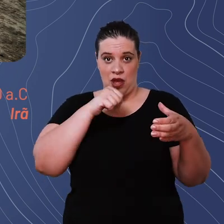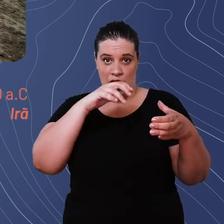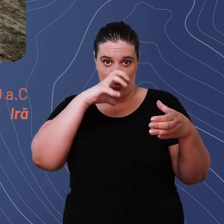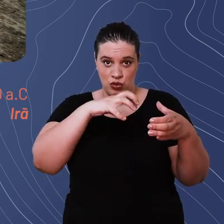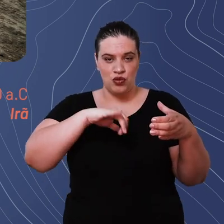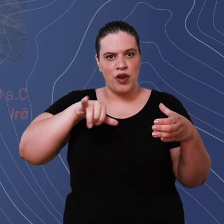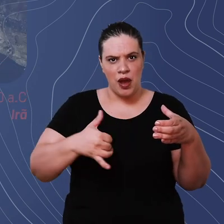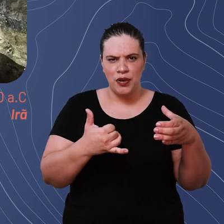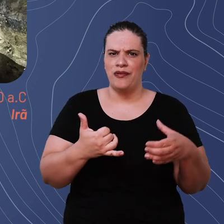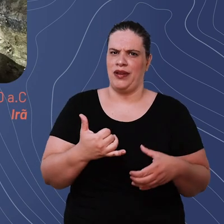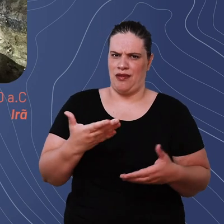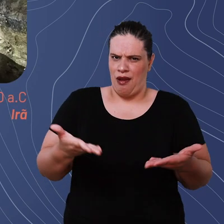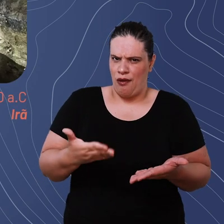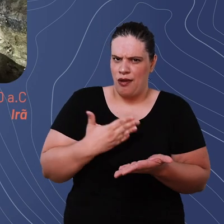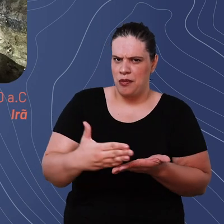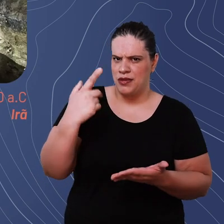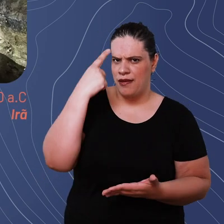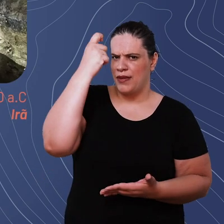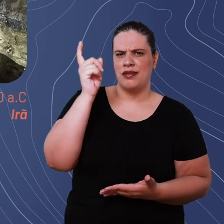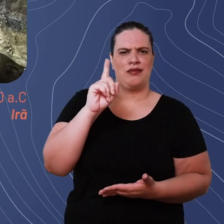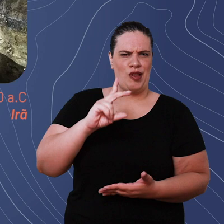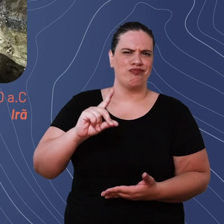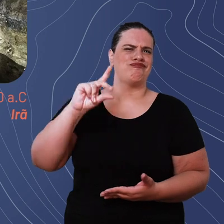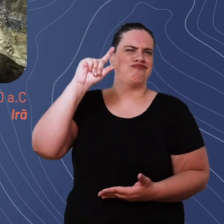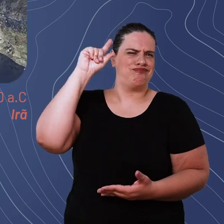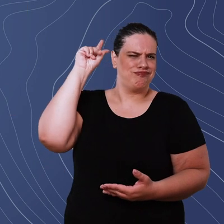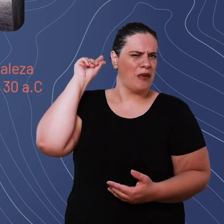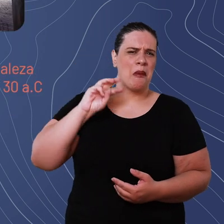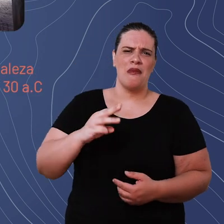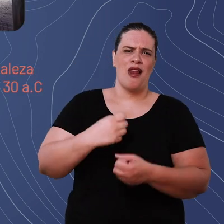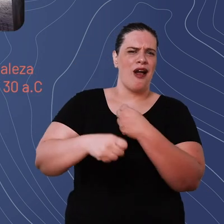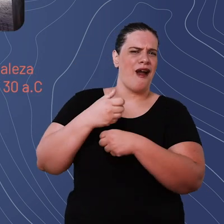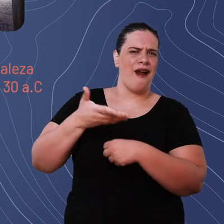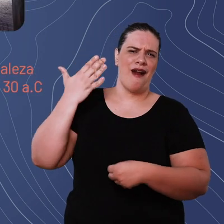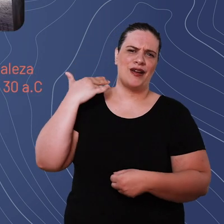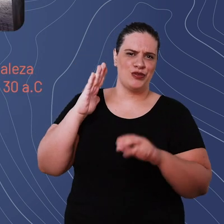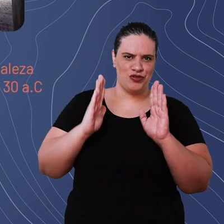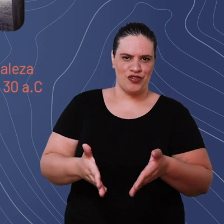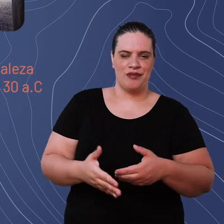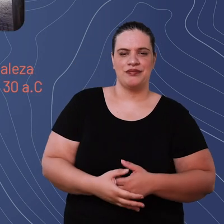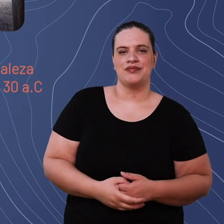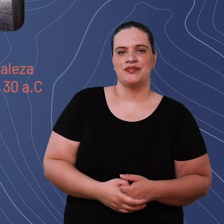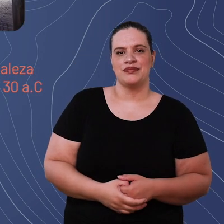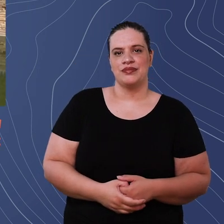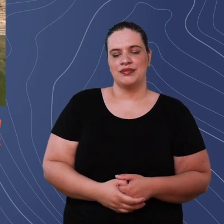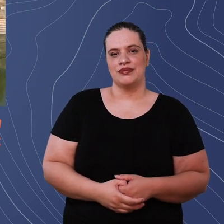nothing new we are not inventing the wheel is now something literally done thousands of years ago Hello